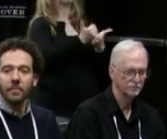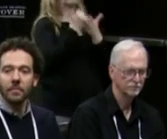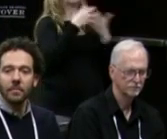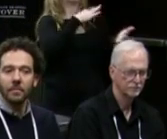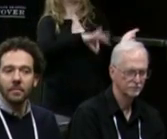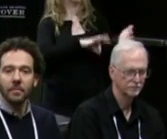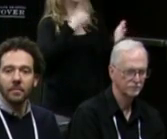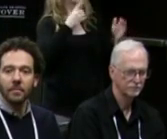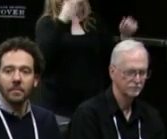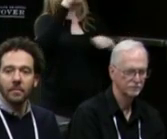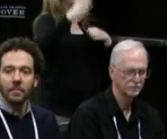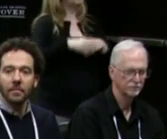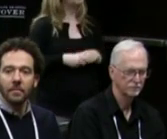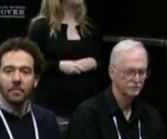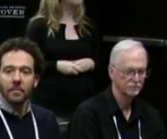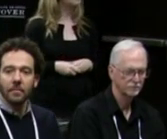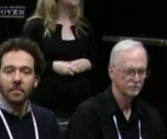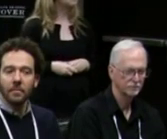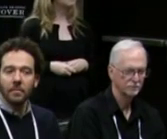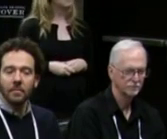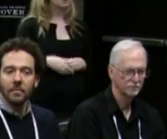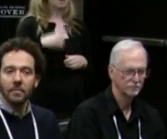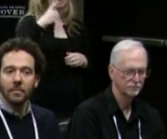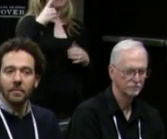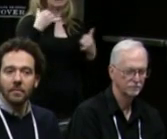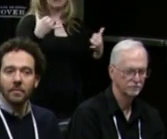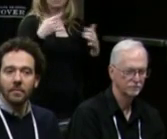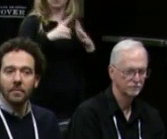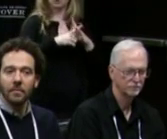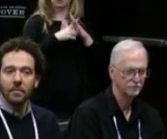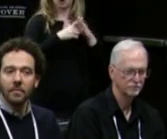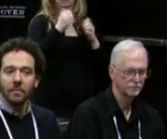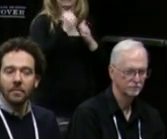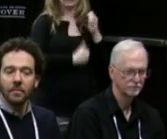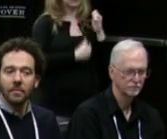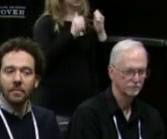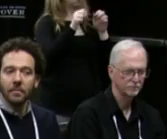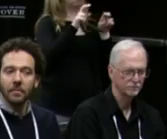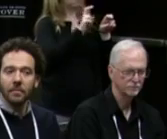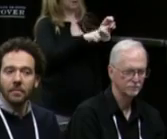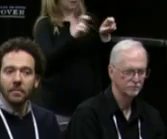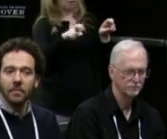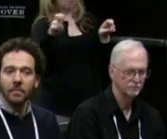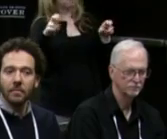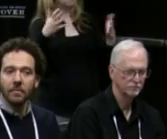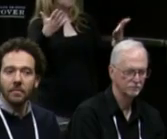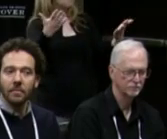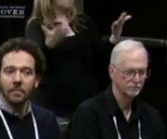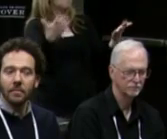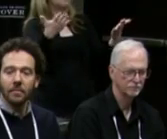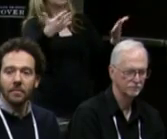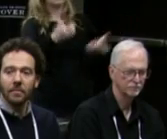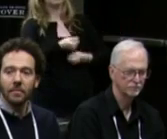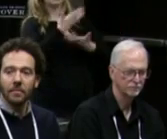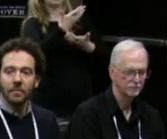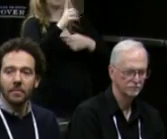So I guess to begin, if I can have each of our panelists share a little bit about their theater--